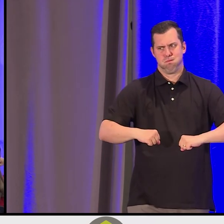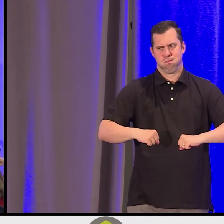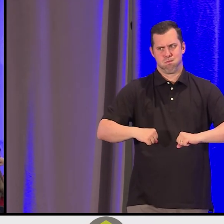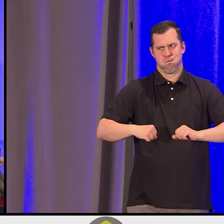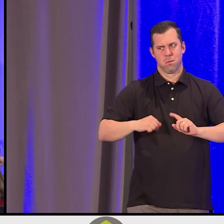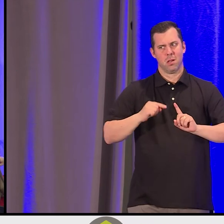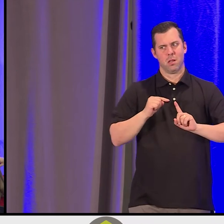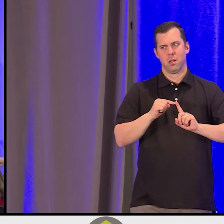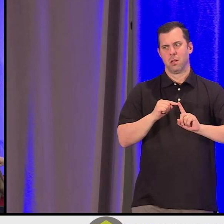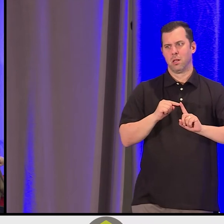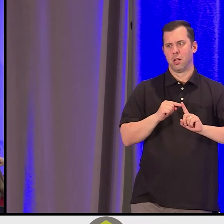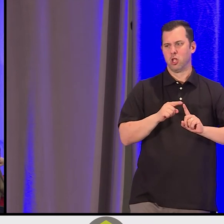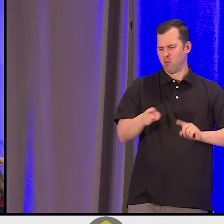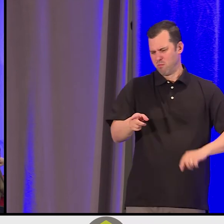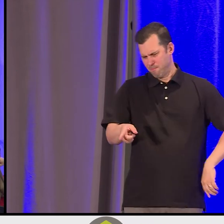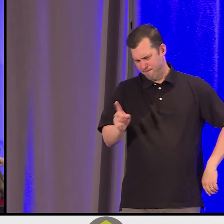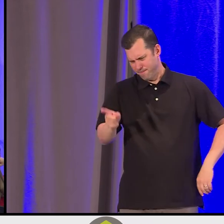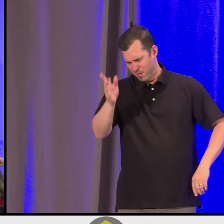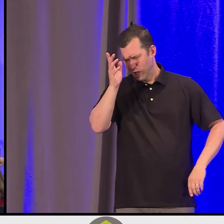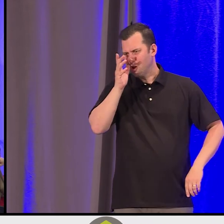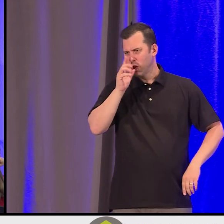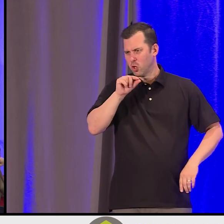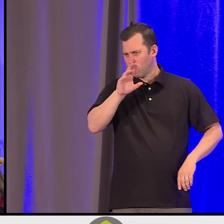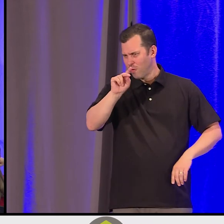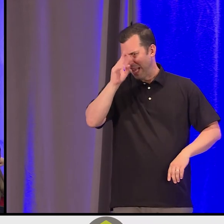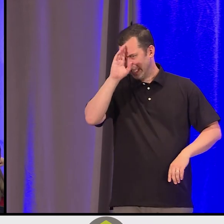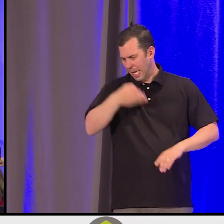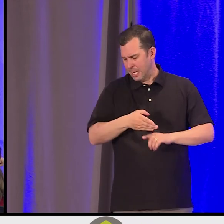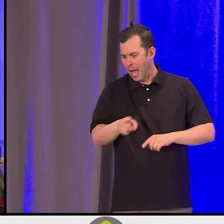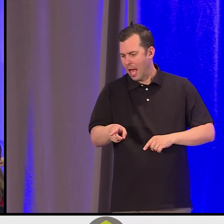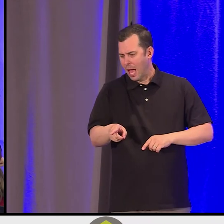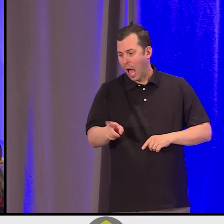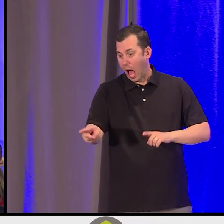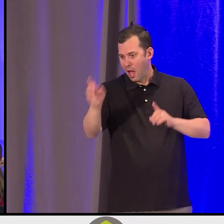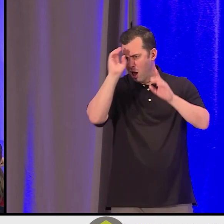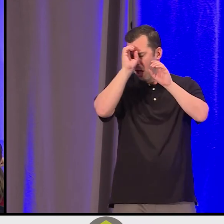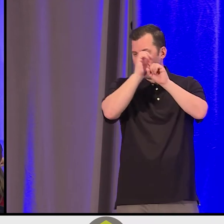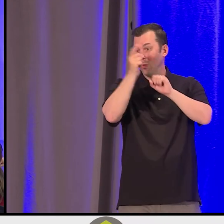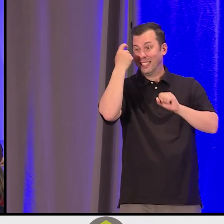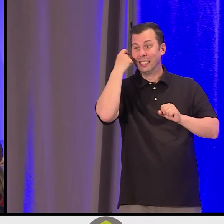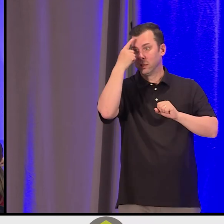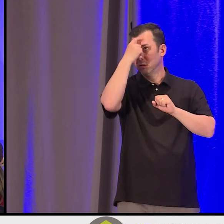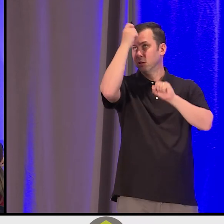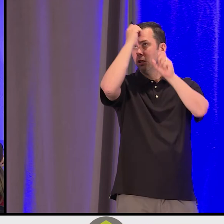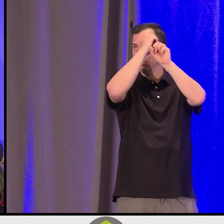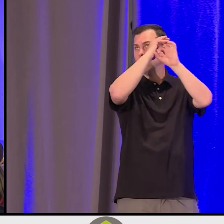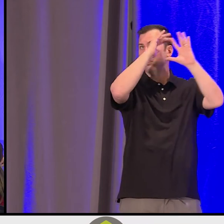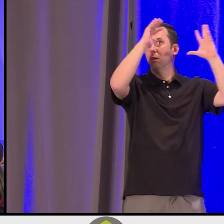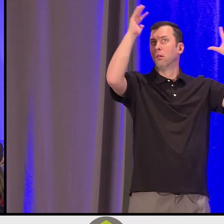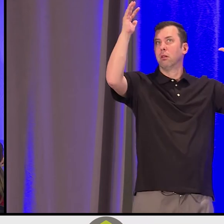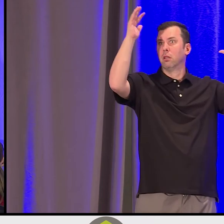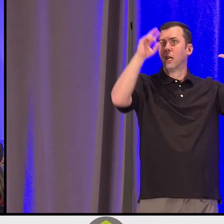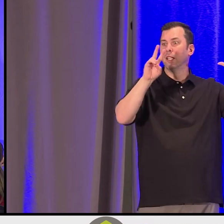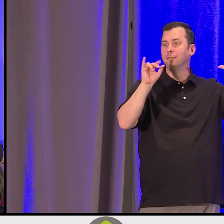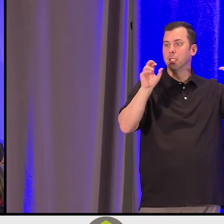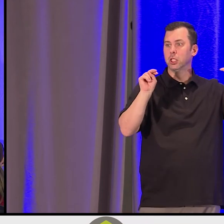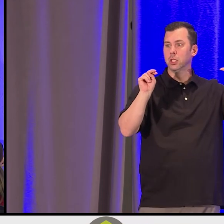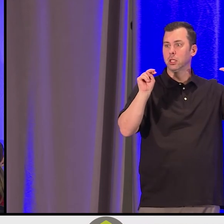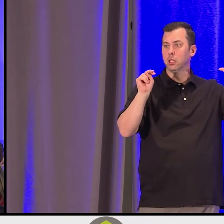And she went, "Grandson, I had this -- I had this vision that this big, dark,